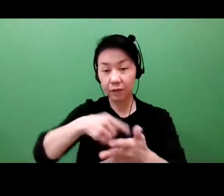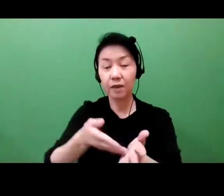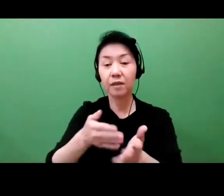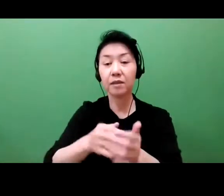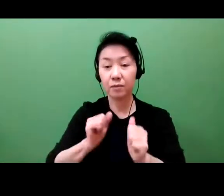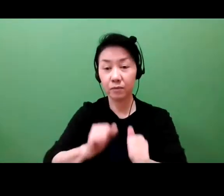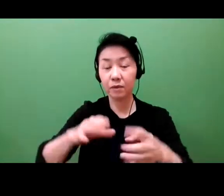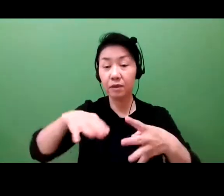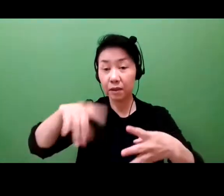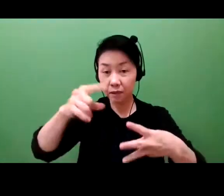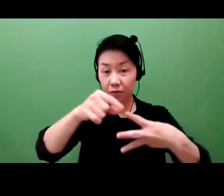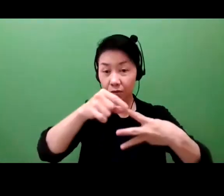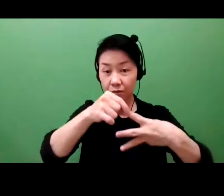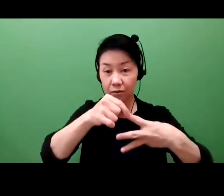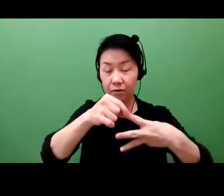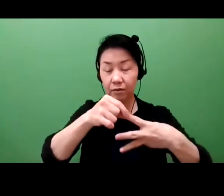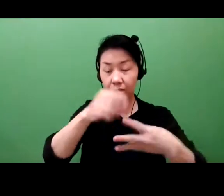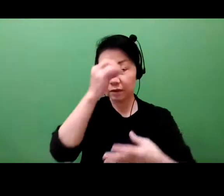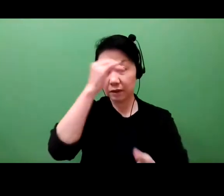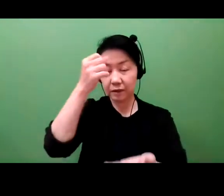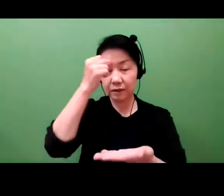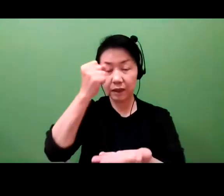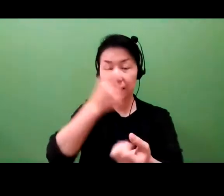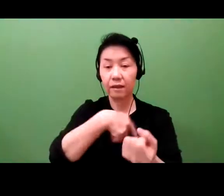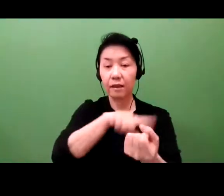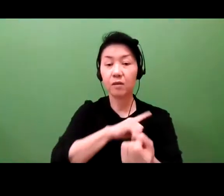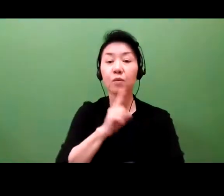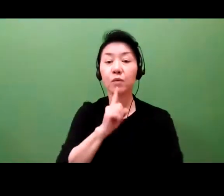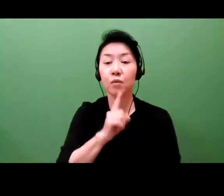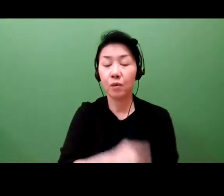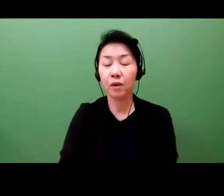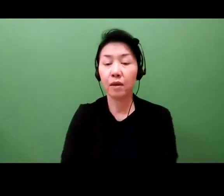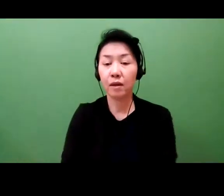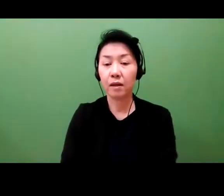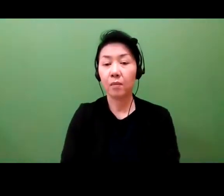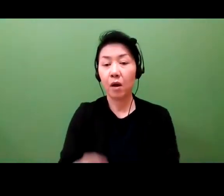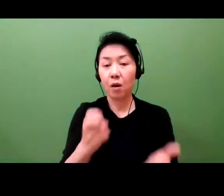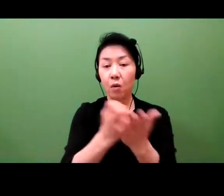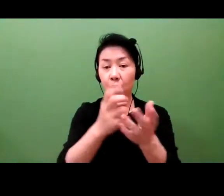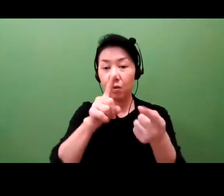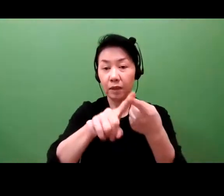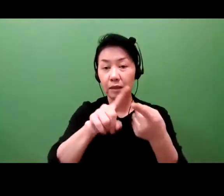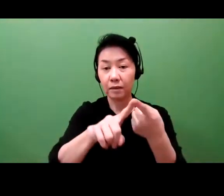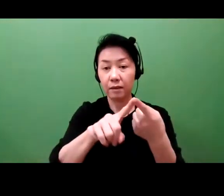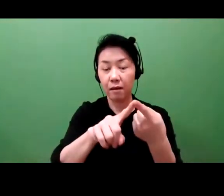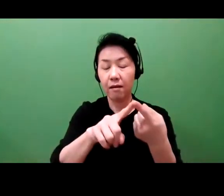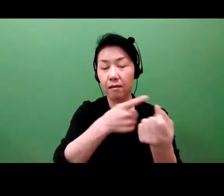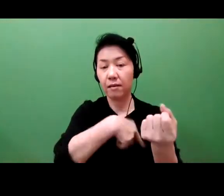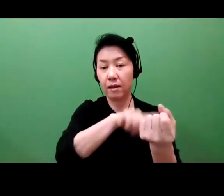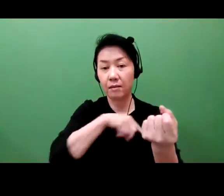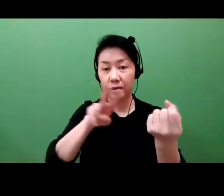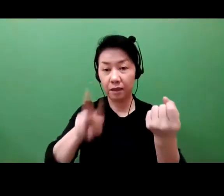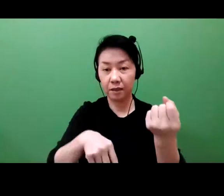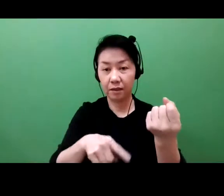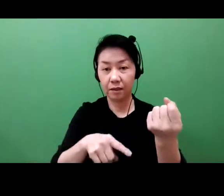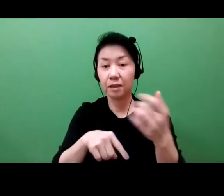is the legal title that defines the innovation that you have.